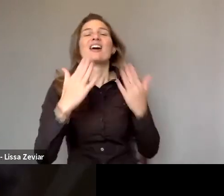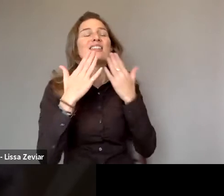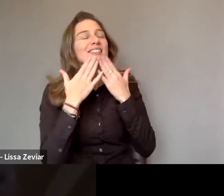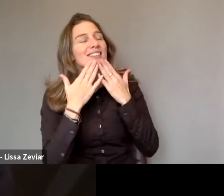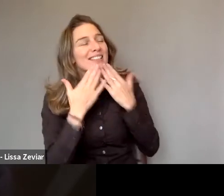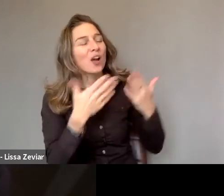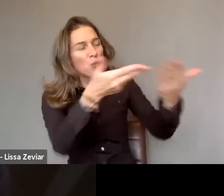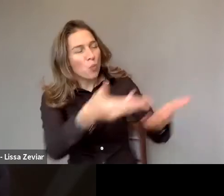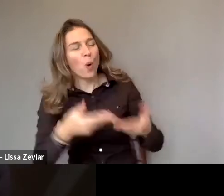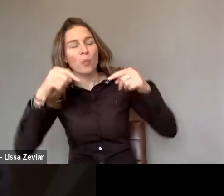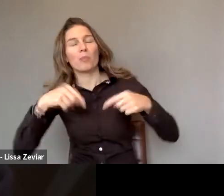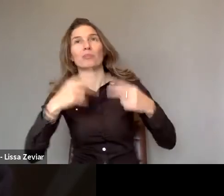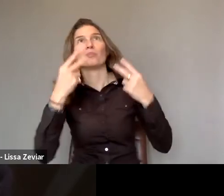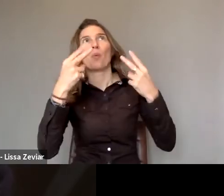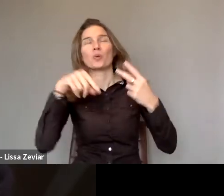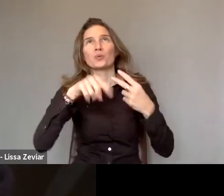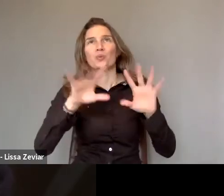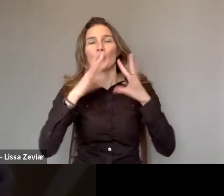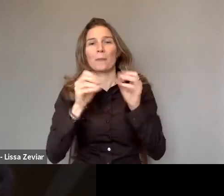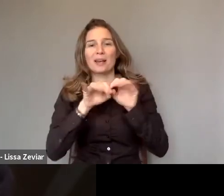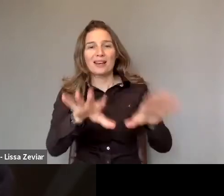Thank you for your contribution, you have the floor.